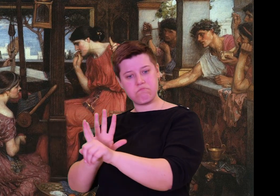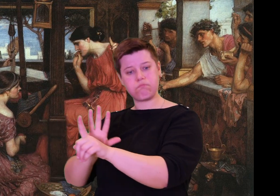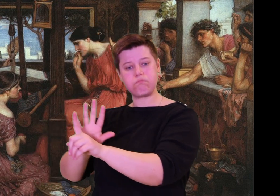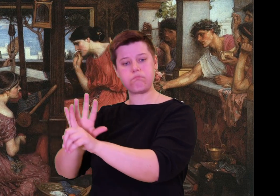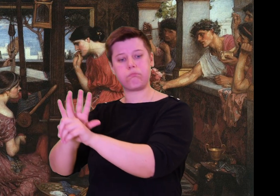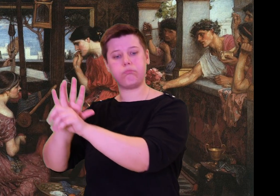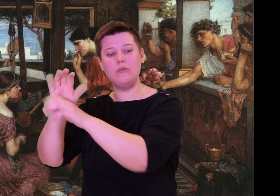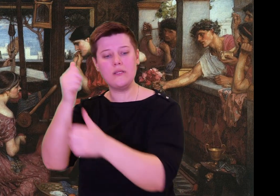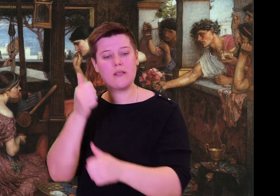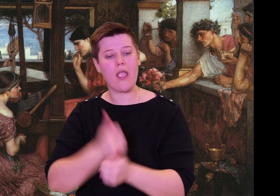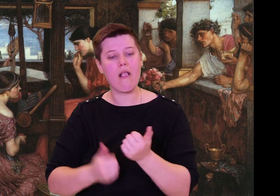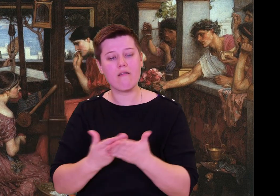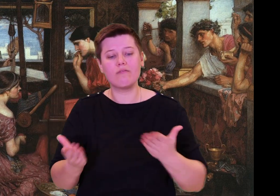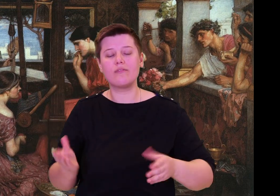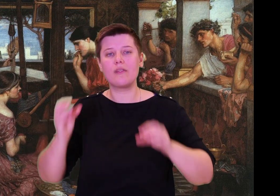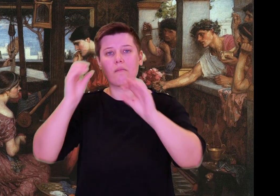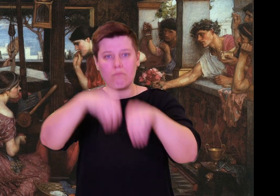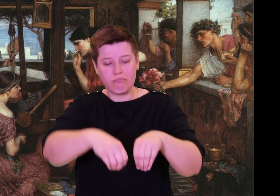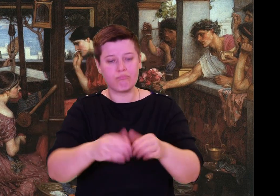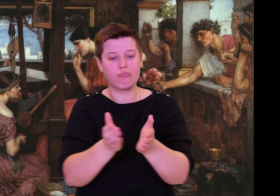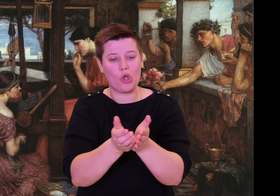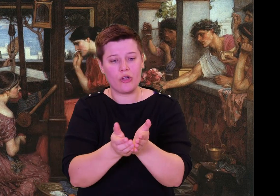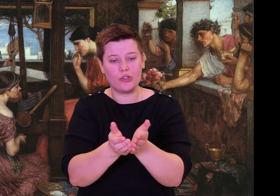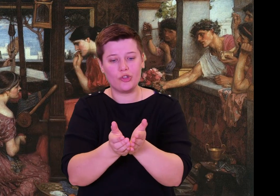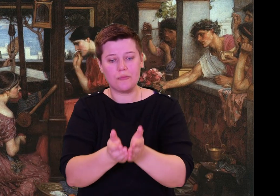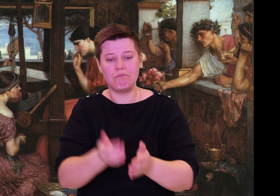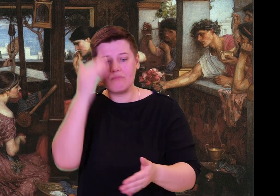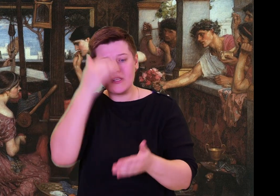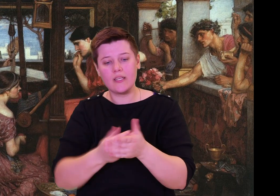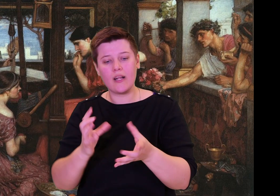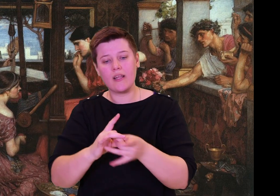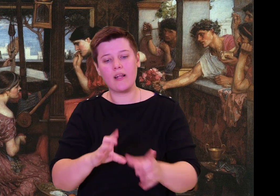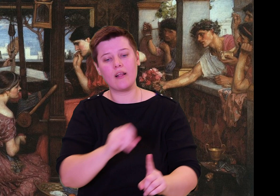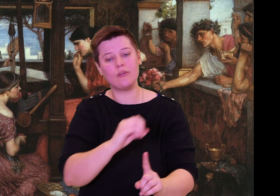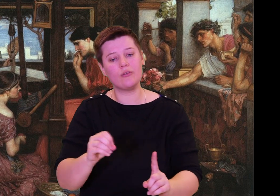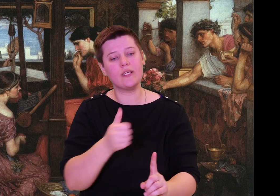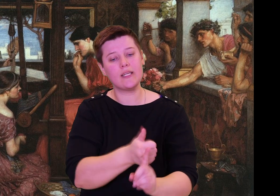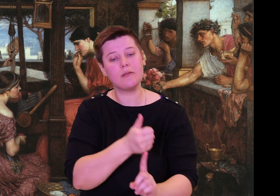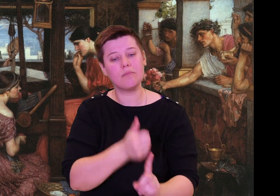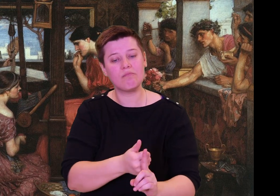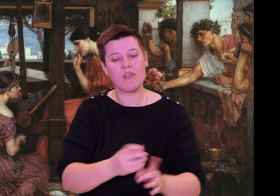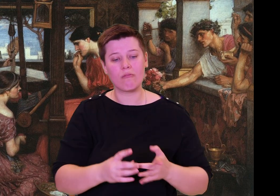"Telemachus, your crew of armored men is at the ready and at the oar for your departure.